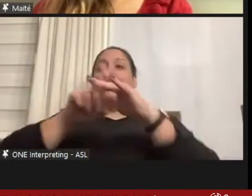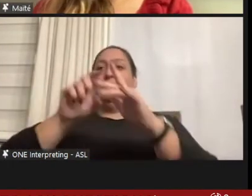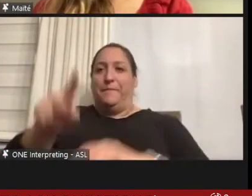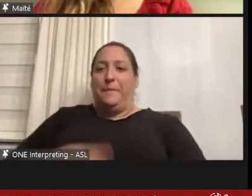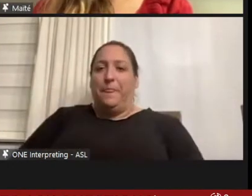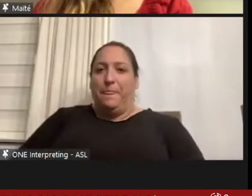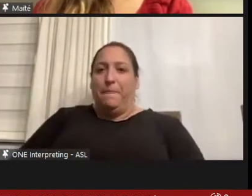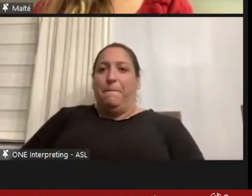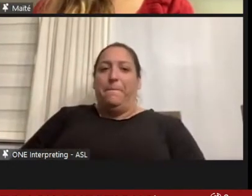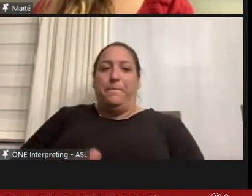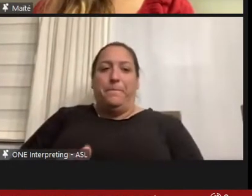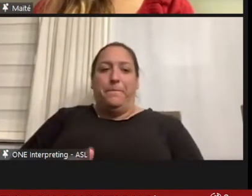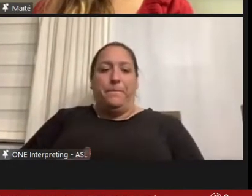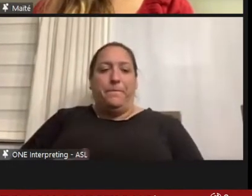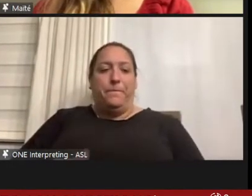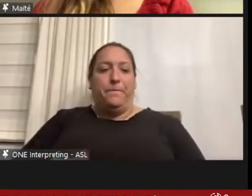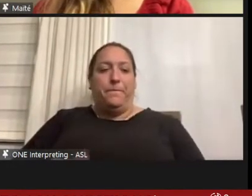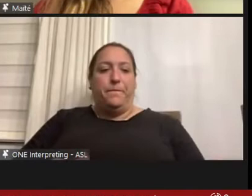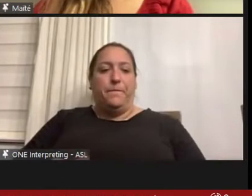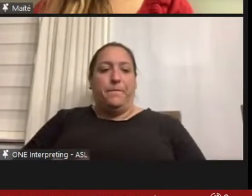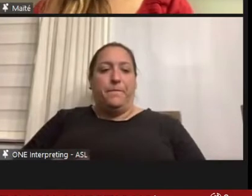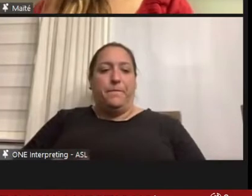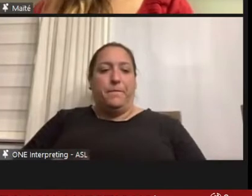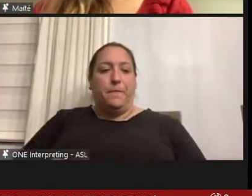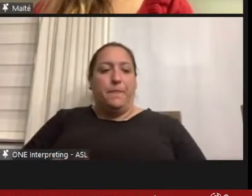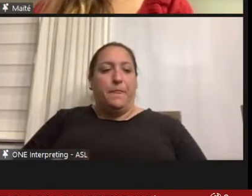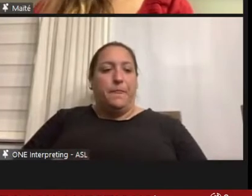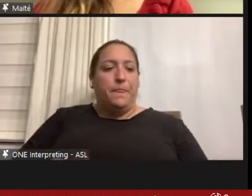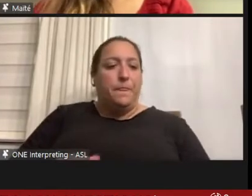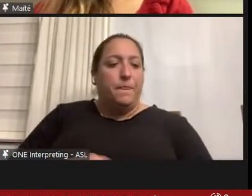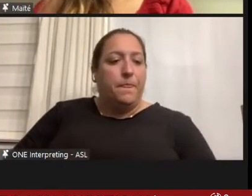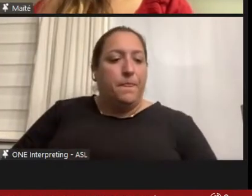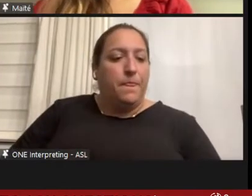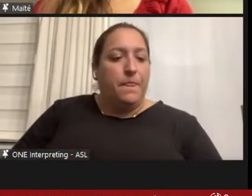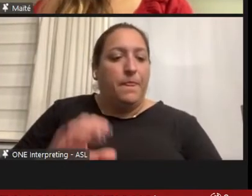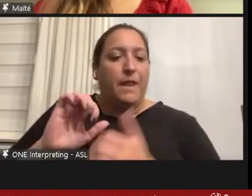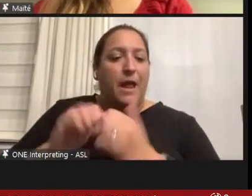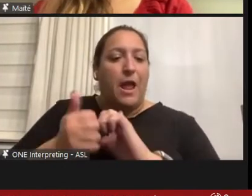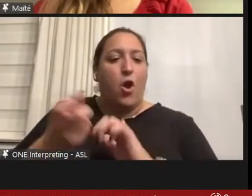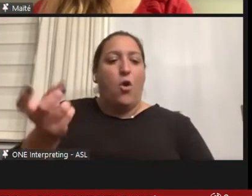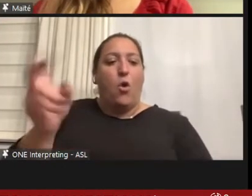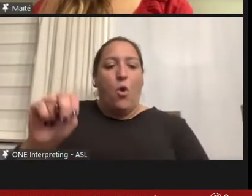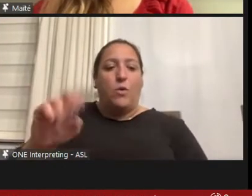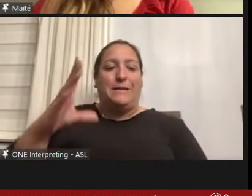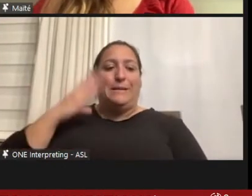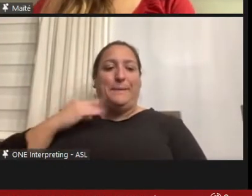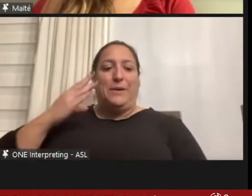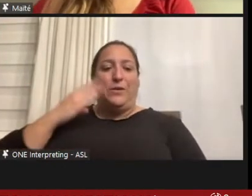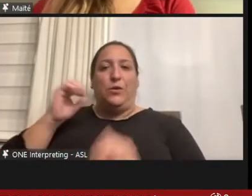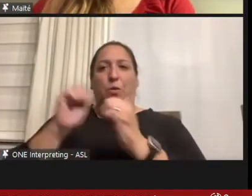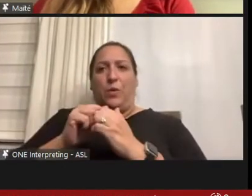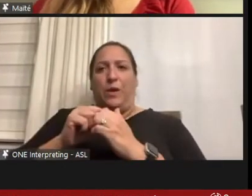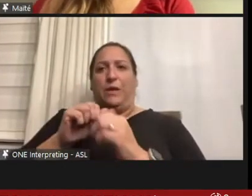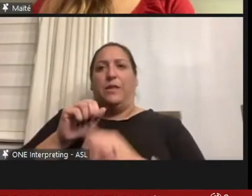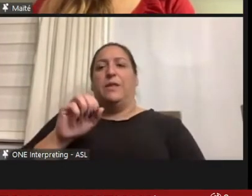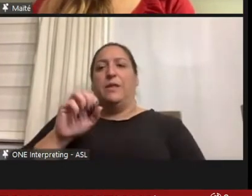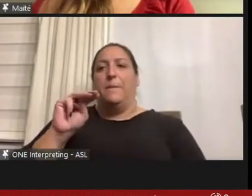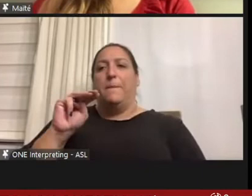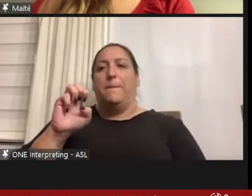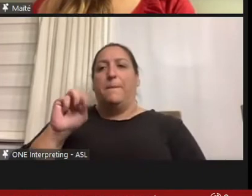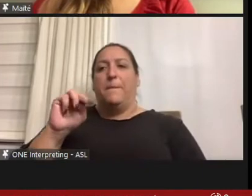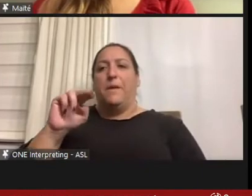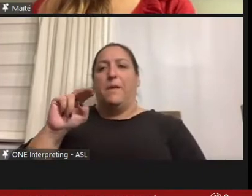So, Maite, how did your own experience with bacterial meningitis play in your roll down the